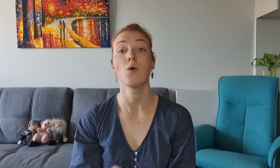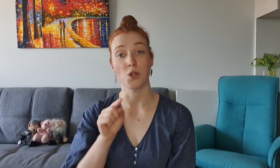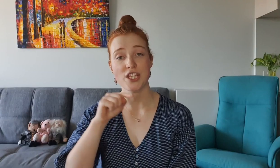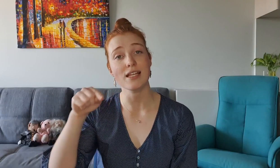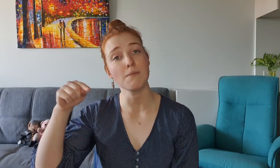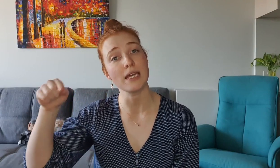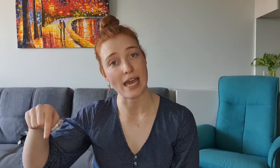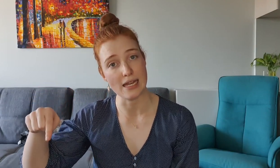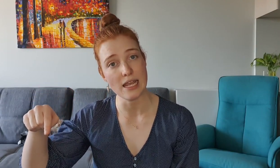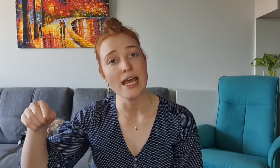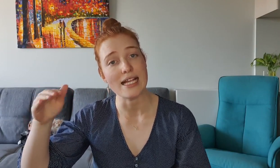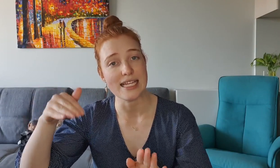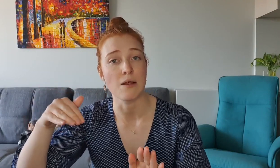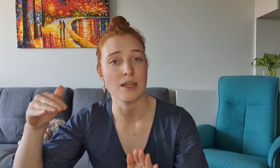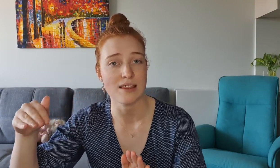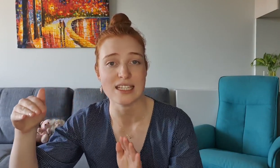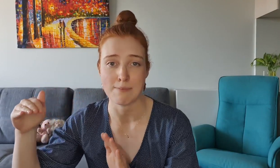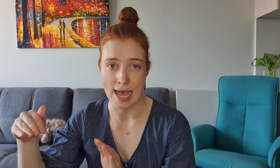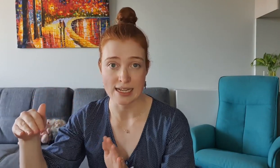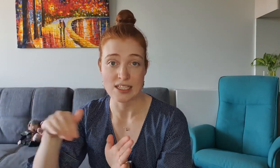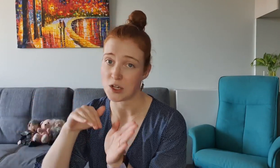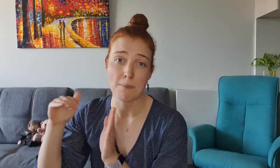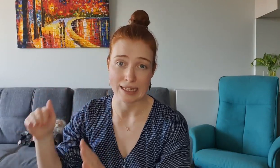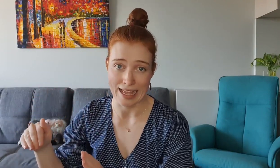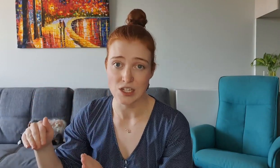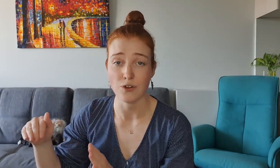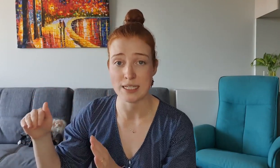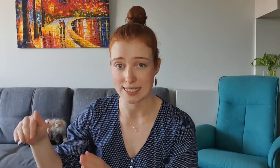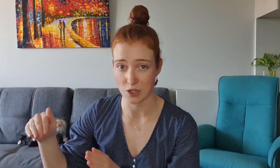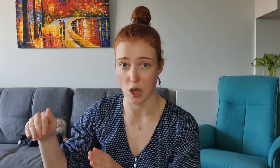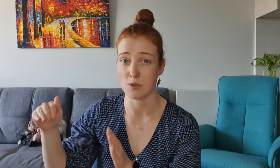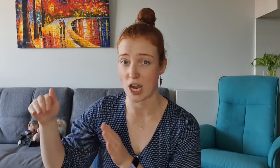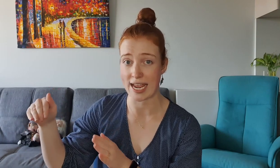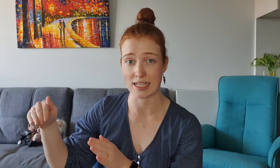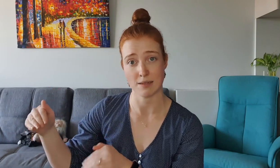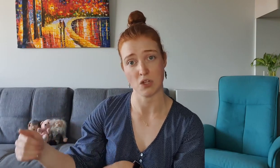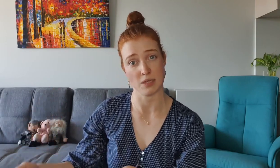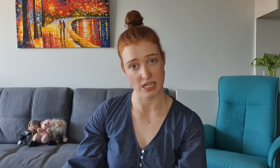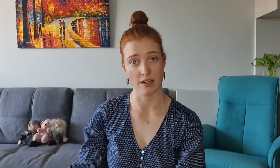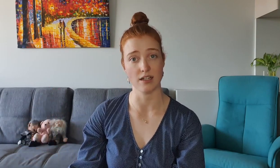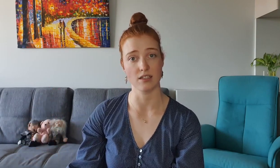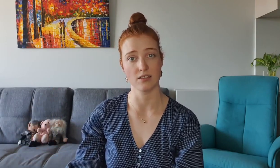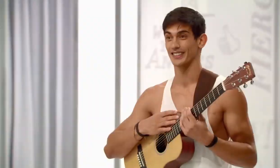Watch that clip again and tell me that this man is not a plant from a sitcom trying out some new material